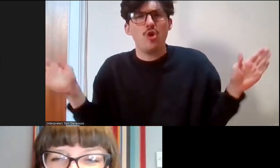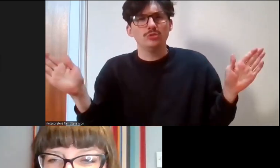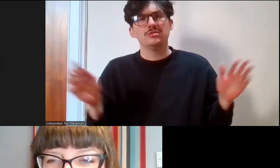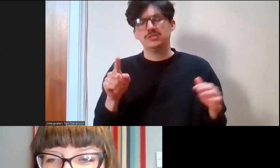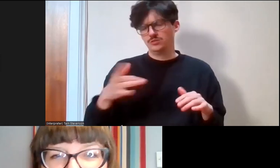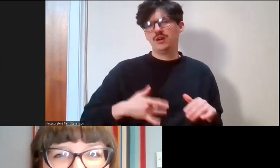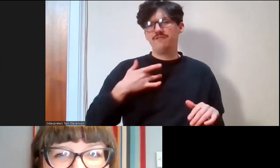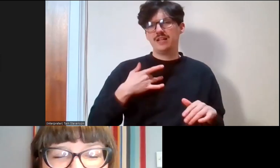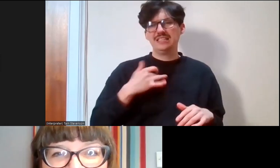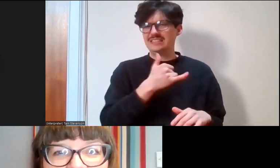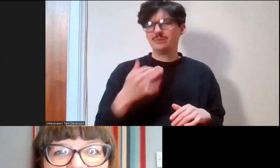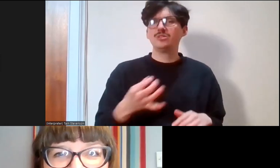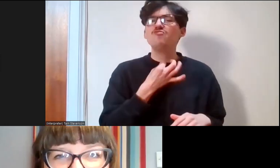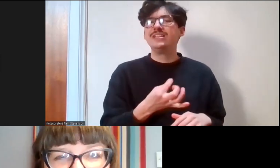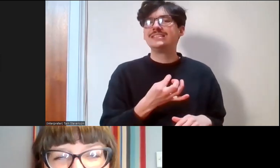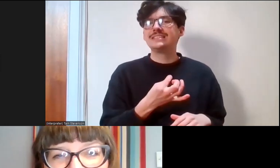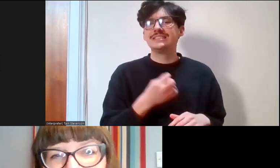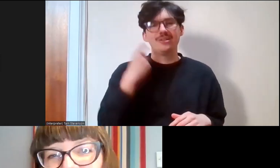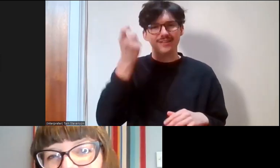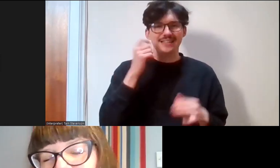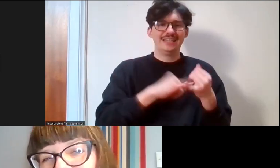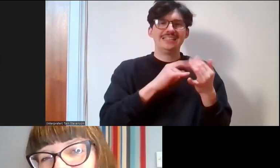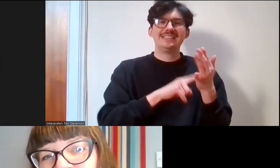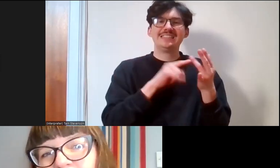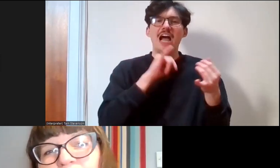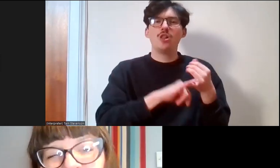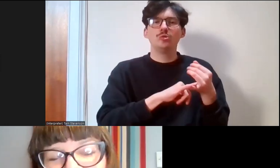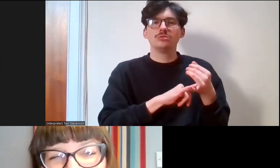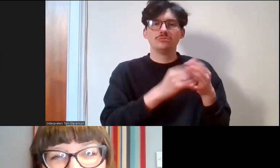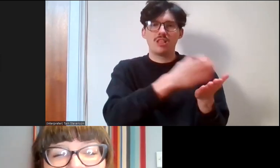sometimes we think about things in silos but what we have to remember is that inclusion is,